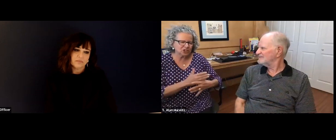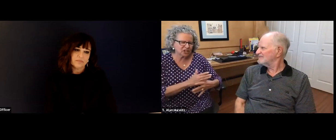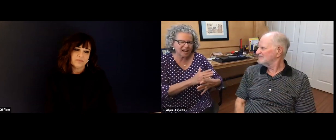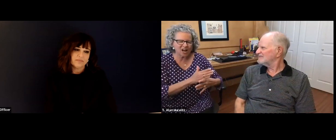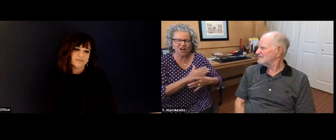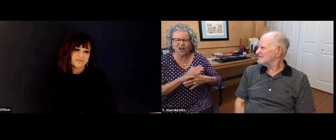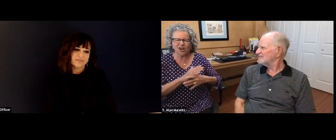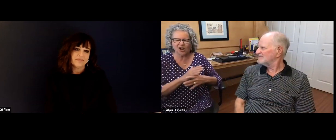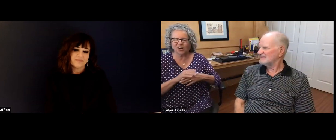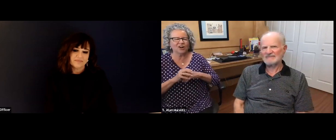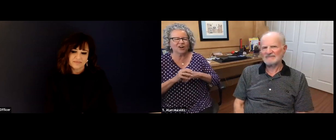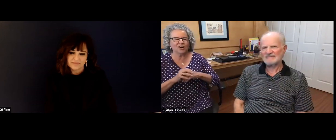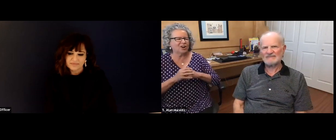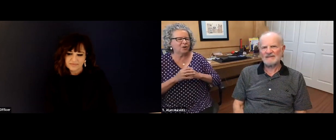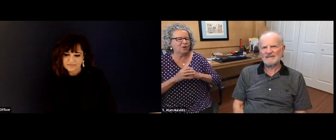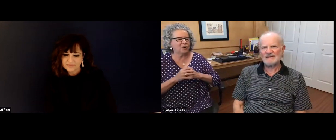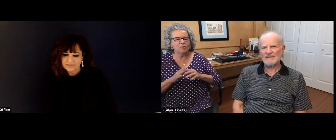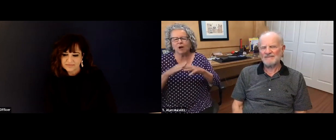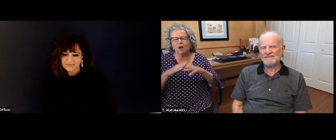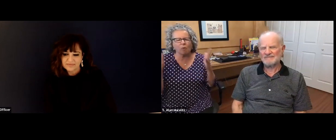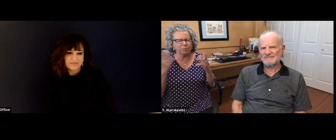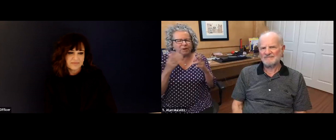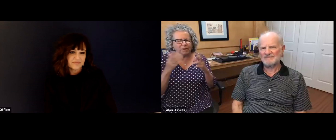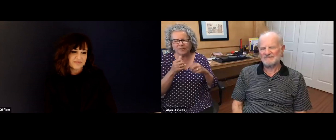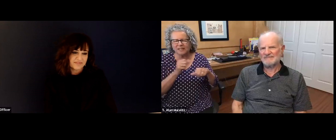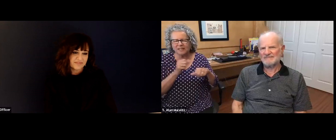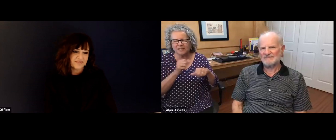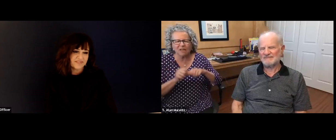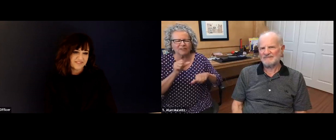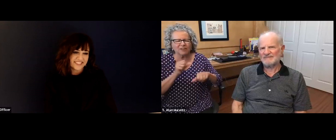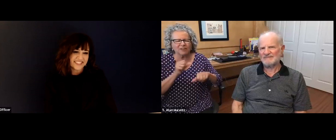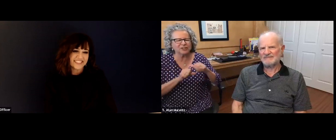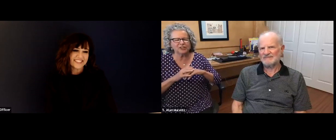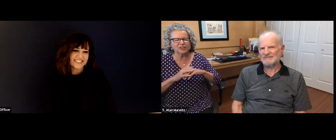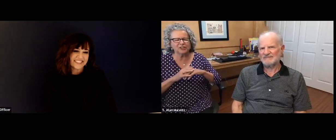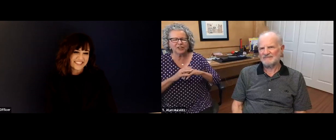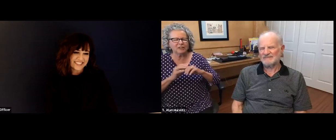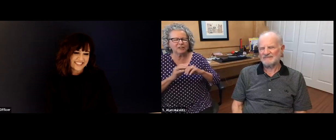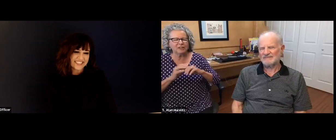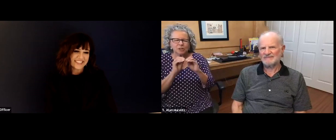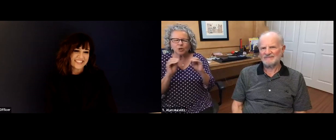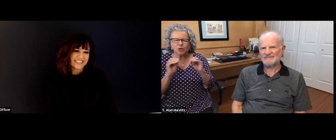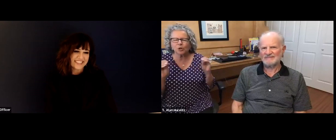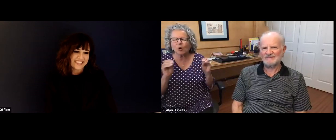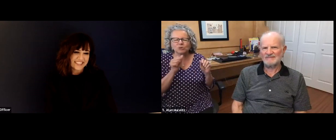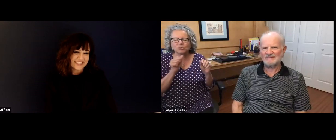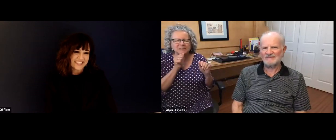really do share everything. I think respect mutual respect. Yeah, it's a give and take this is Vicki speaking. It's a give